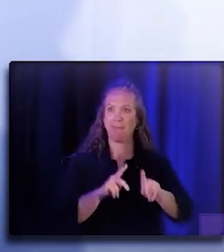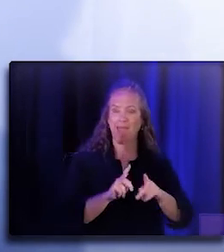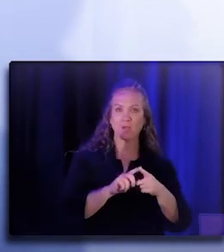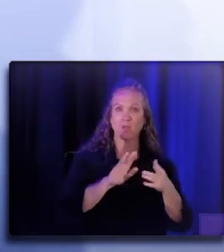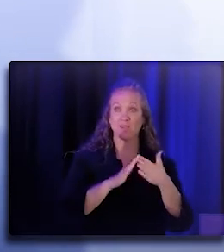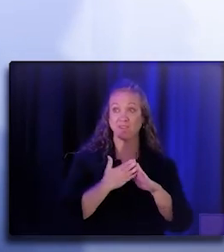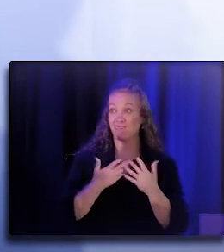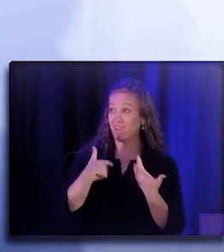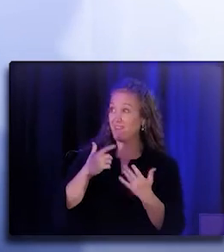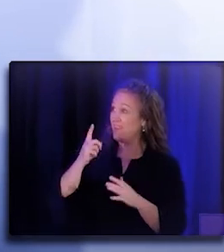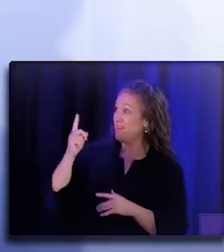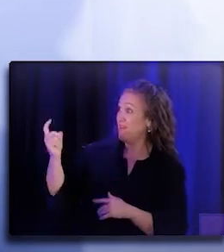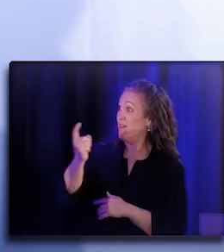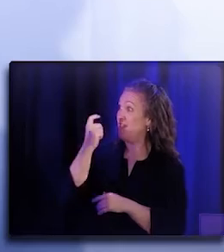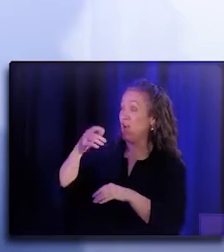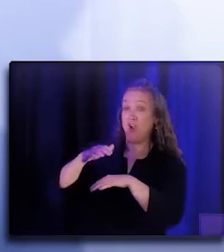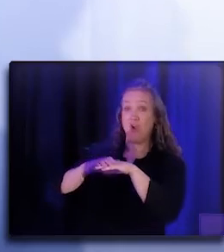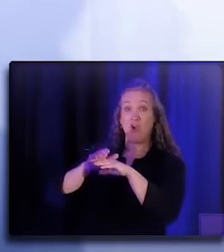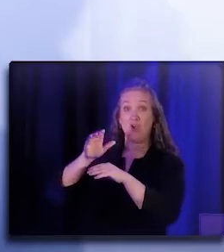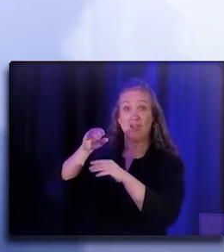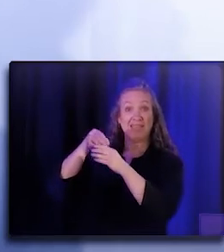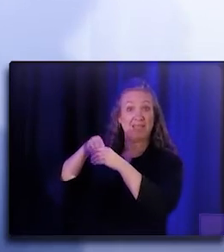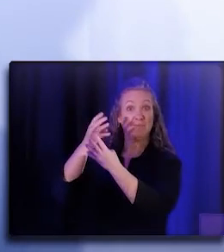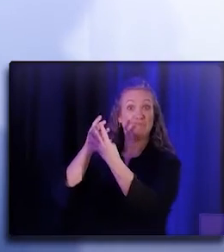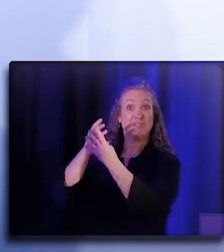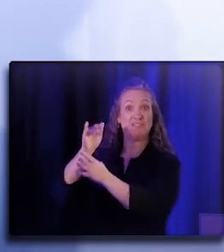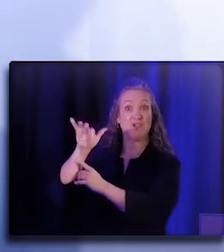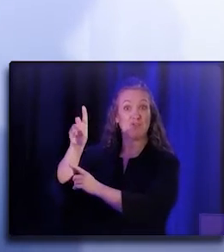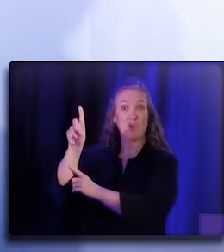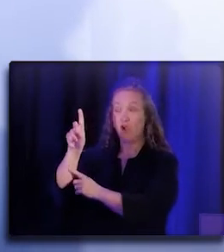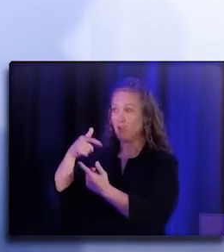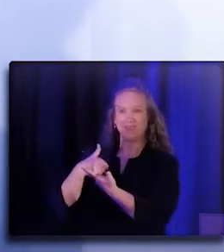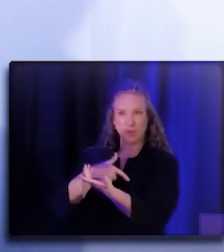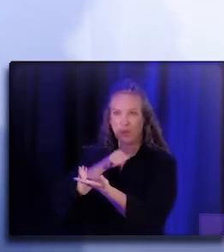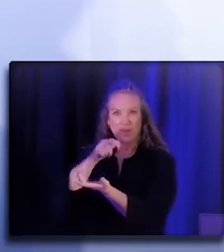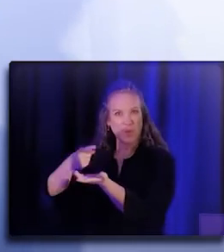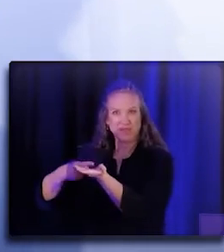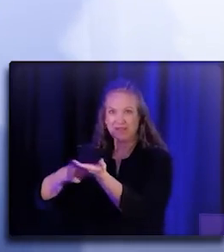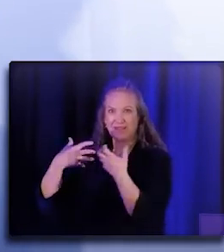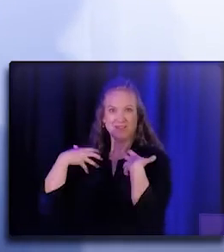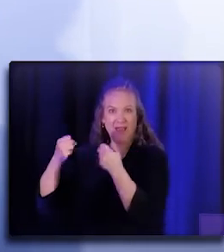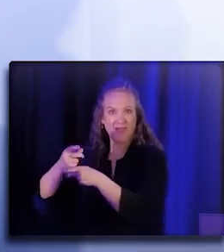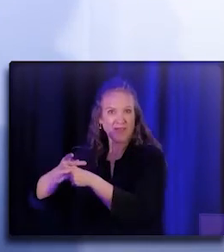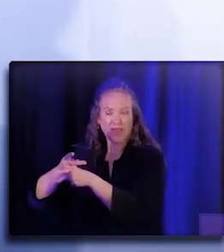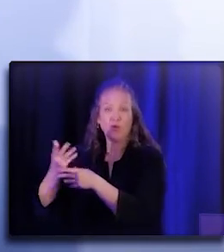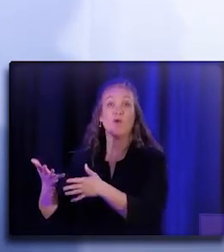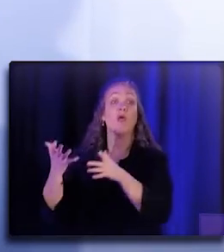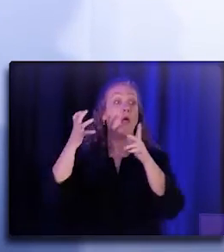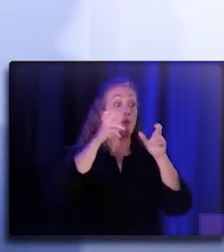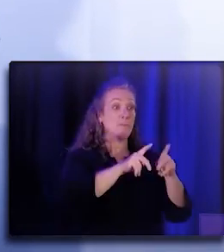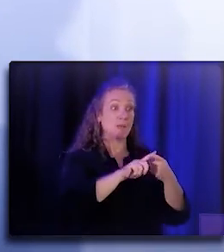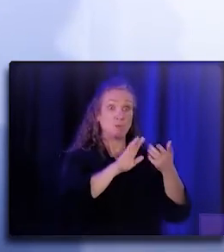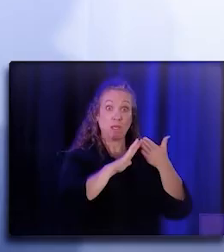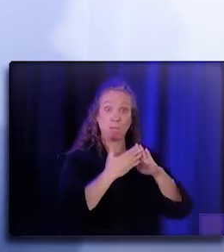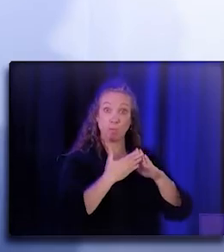healthcare's not something we speak about. So going back and teaching men and women about speak and the key ingredient to change being hope, you know,